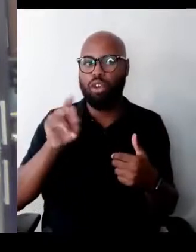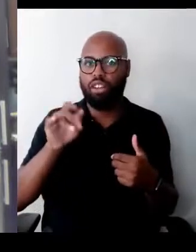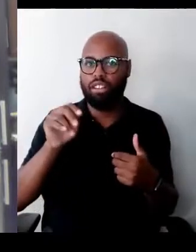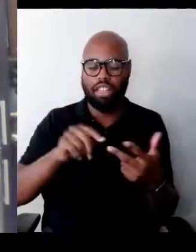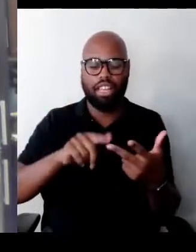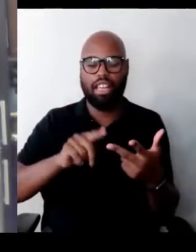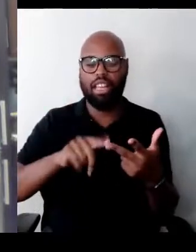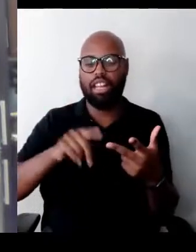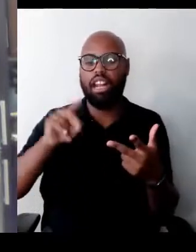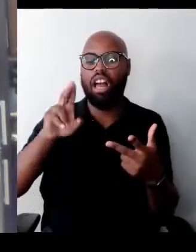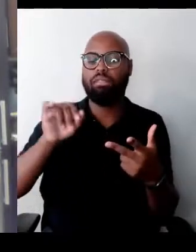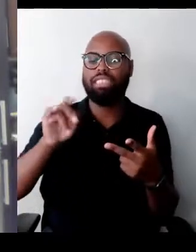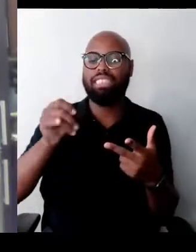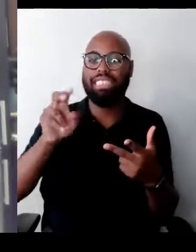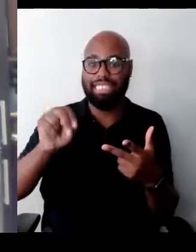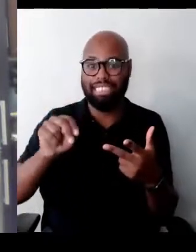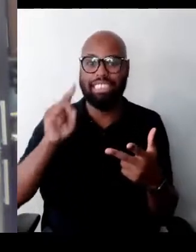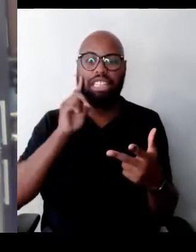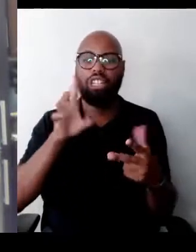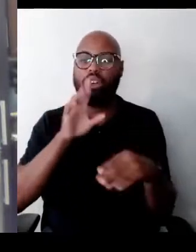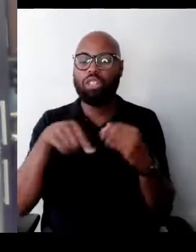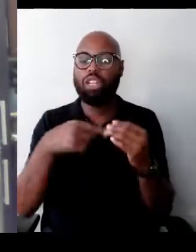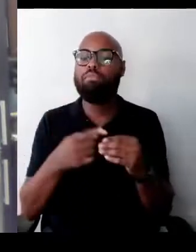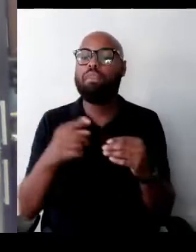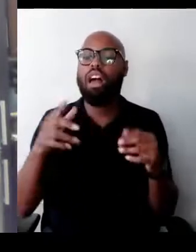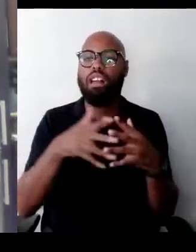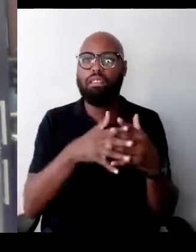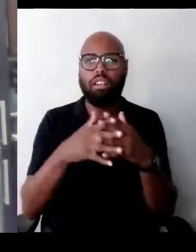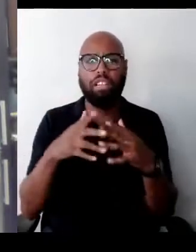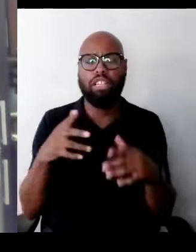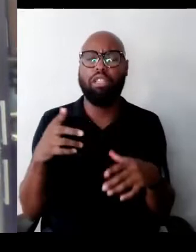to one of the greatest humanitarian crises of the 20th Century.